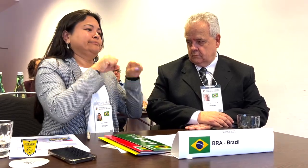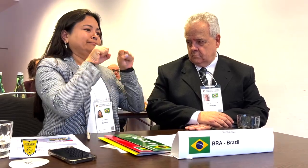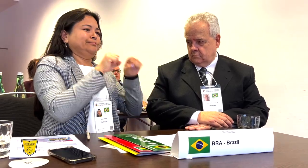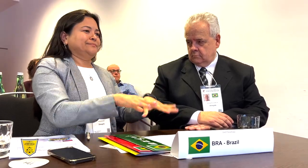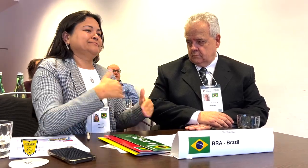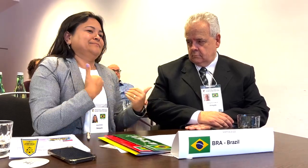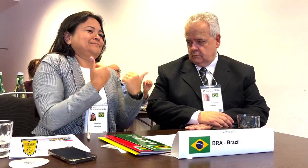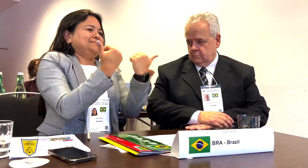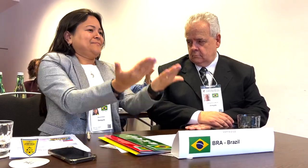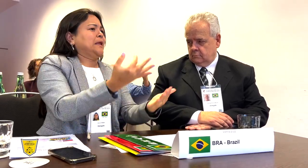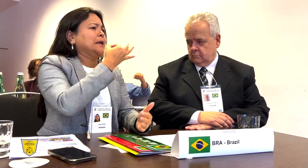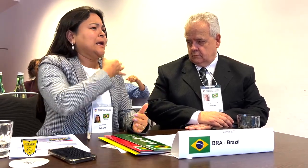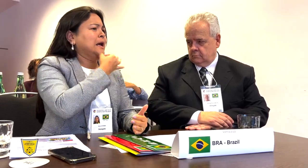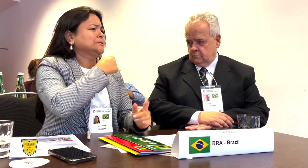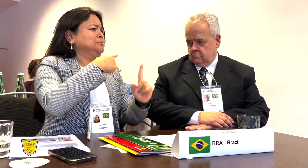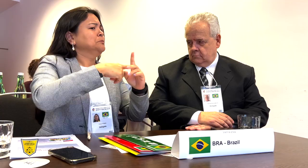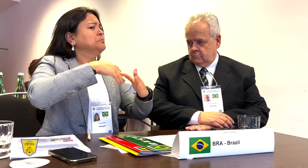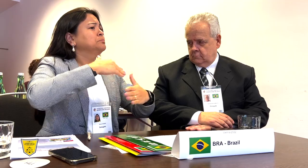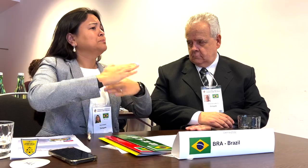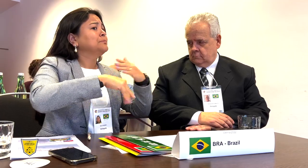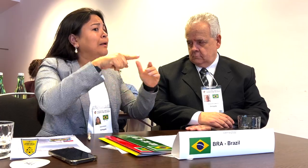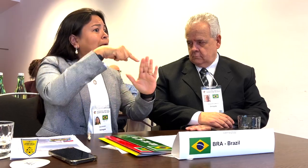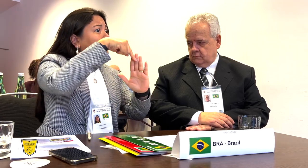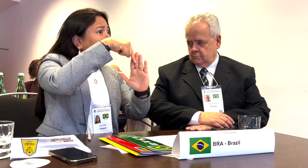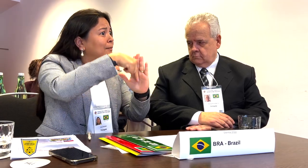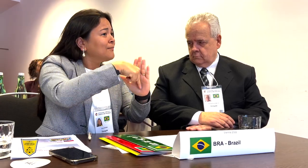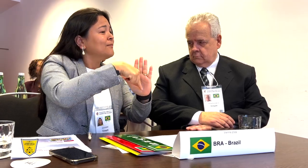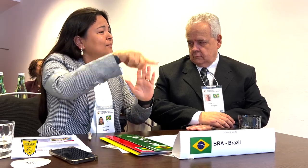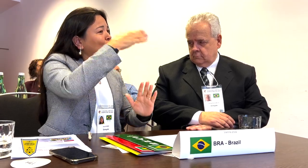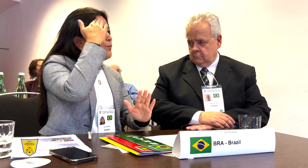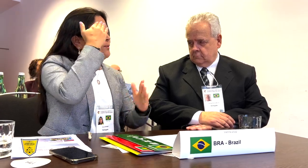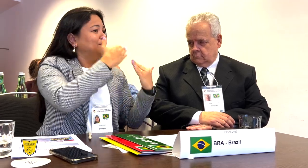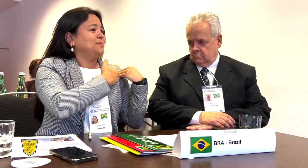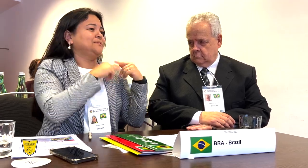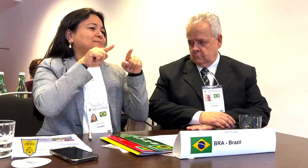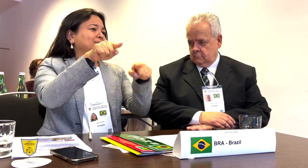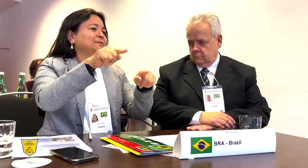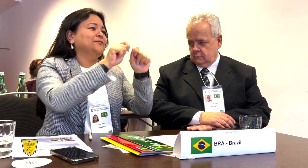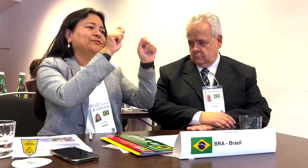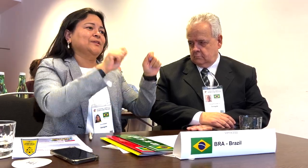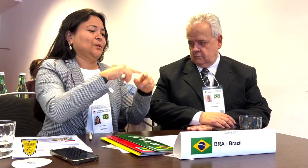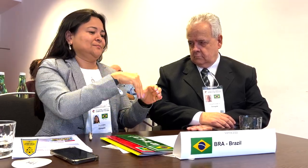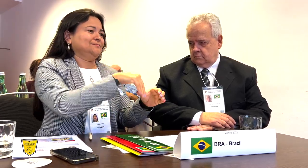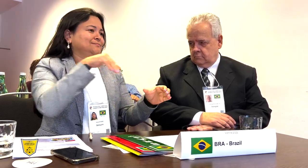and passed it on to OC in Caxias do Sul. Now, they’ve incurred a deficit. The responsibility is theirs, not the Sports Federation.